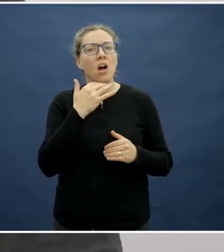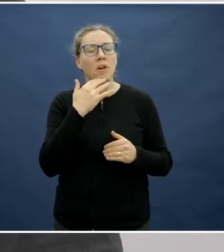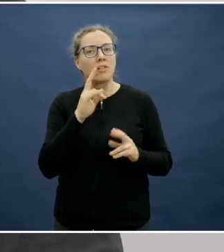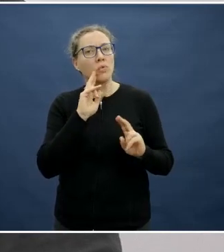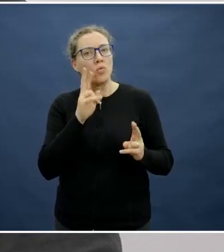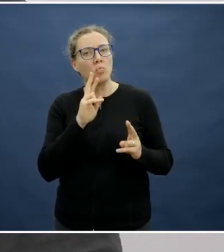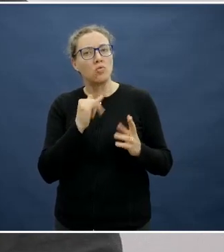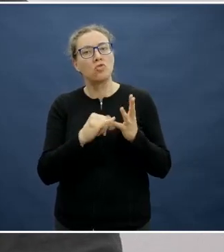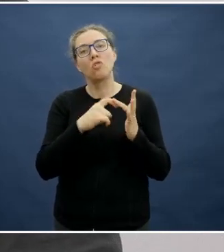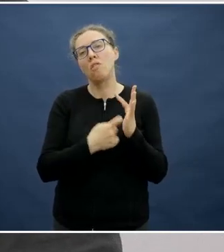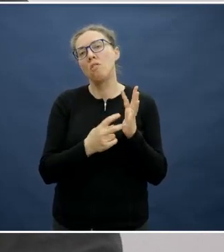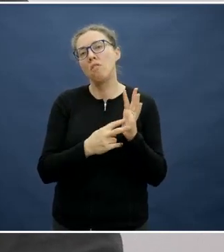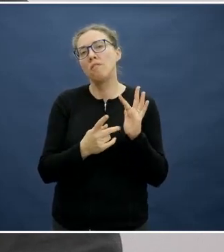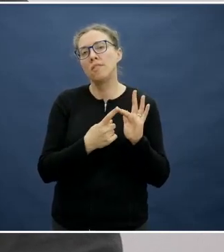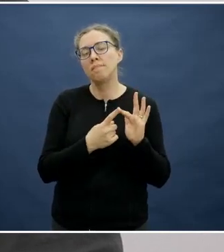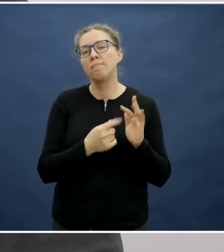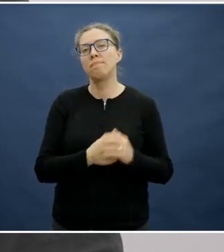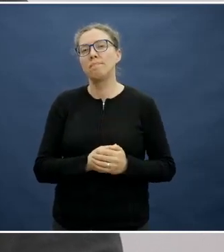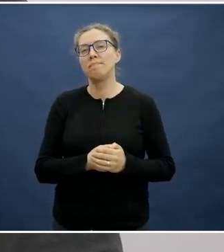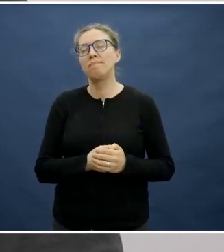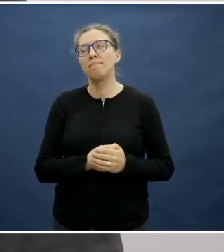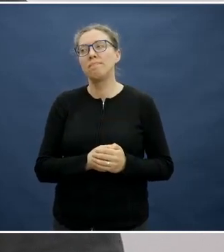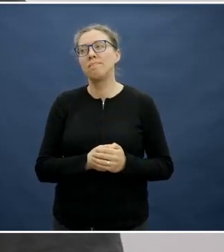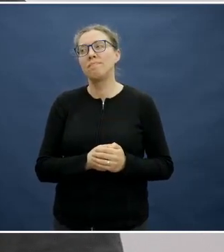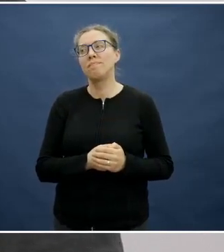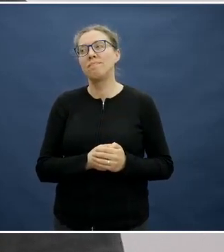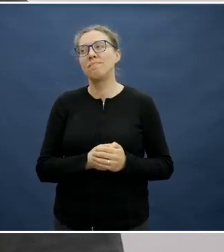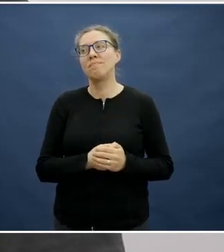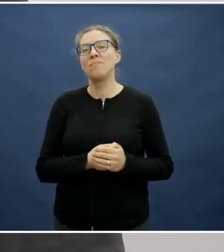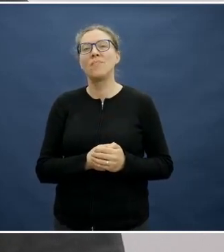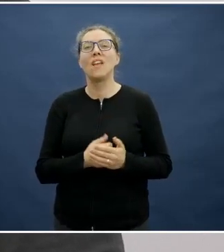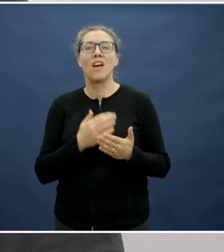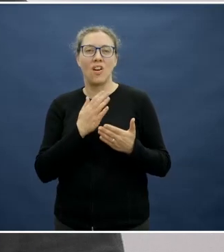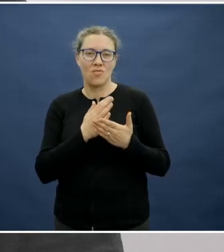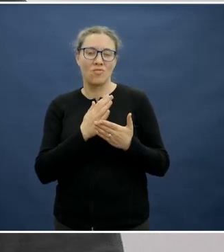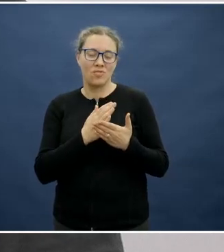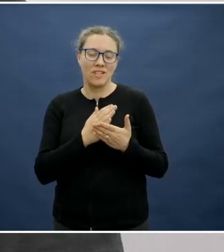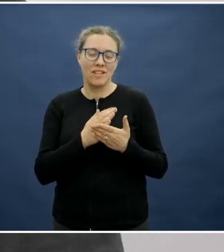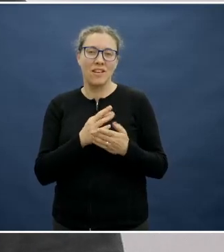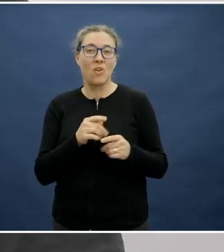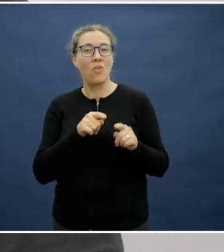I think it's a resource that comes under, I suppose, attack semi frequently, and I think